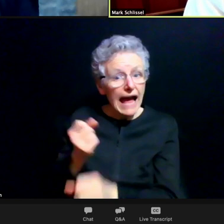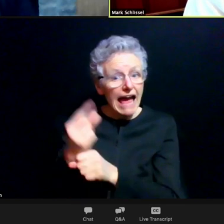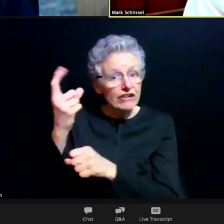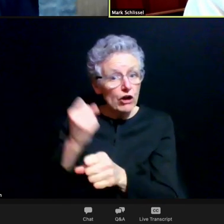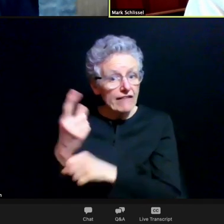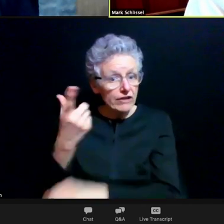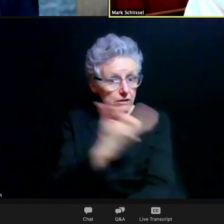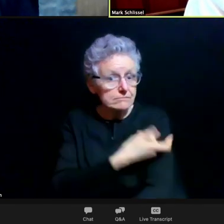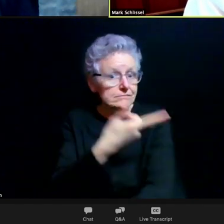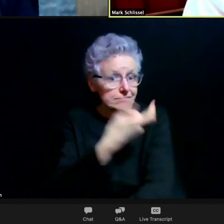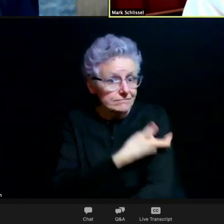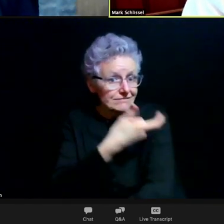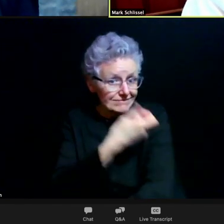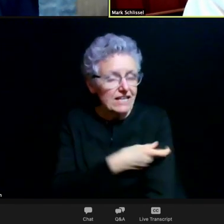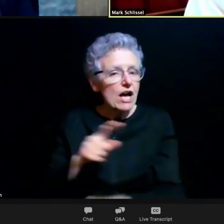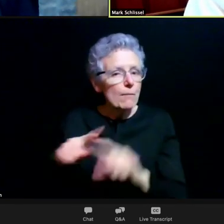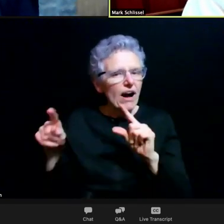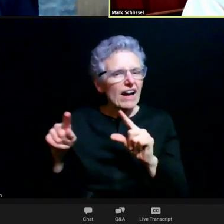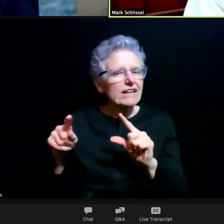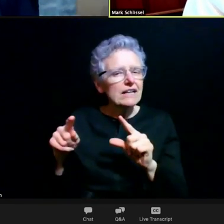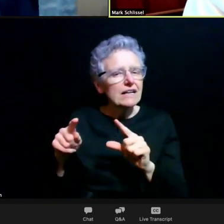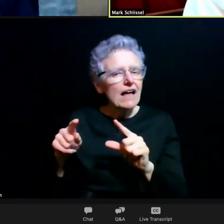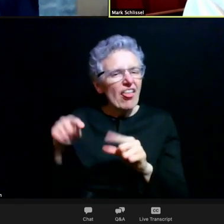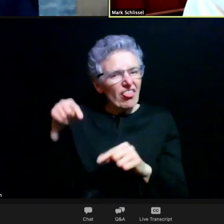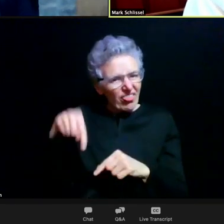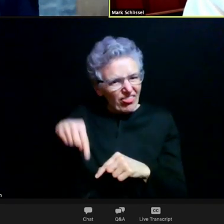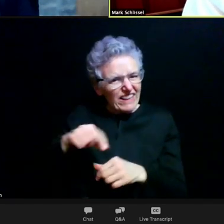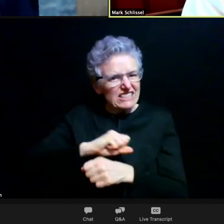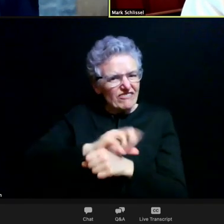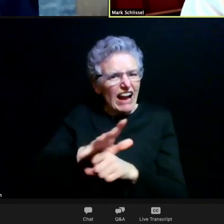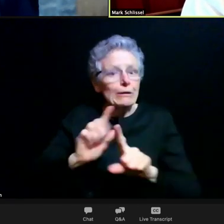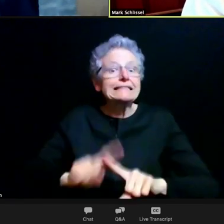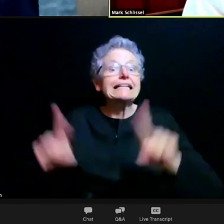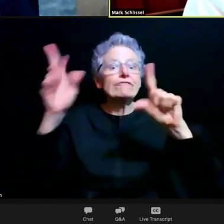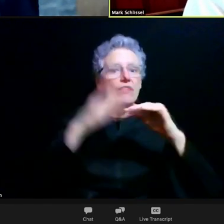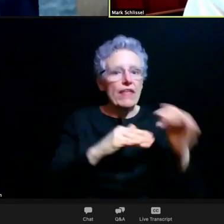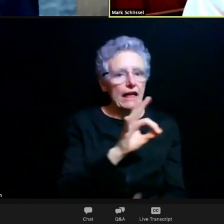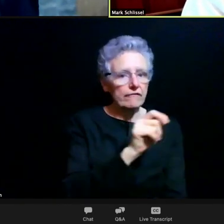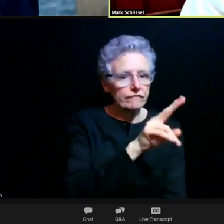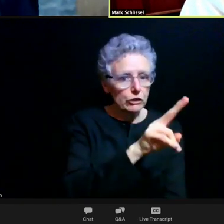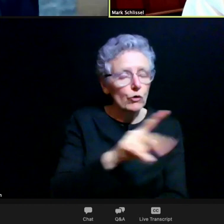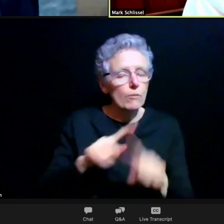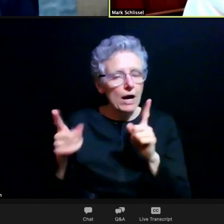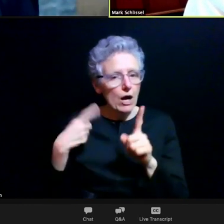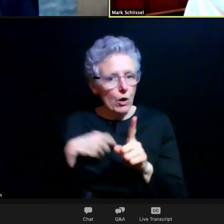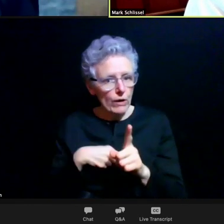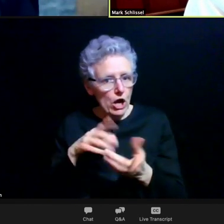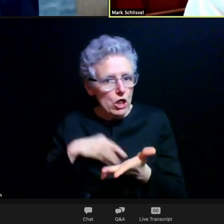The genetics of the virus is different than the flu virus, but all this is heading in the right direction and we're learning more every day.